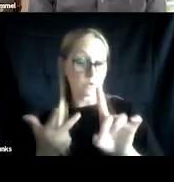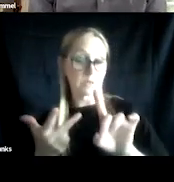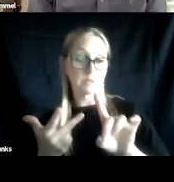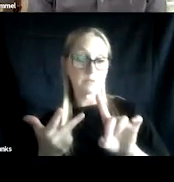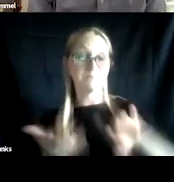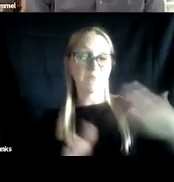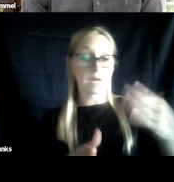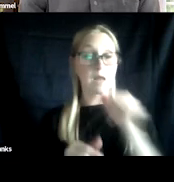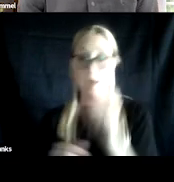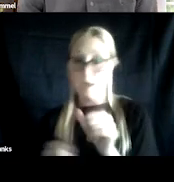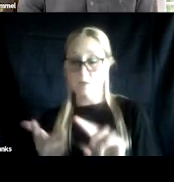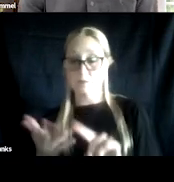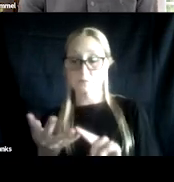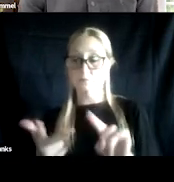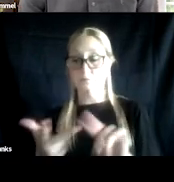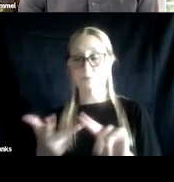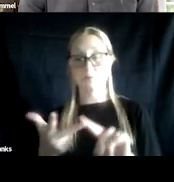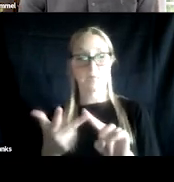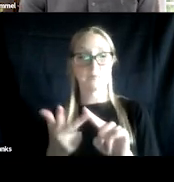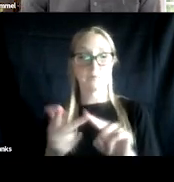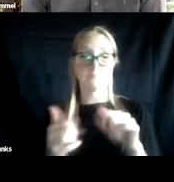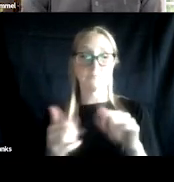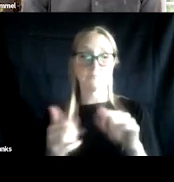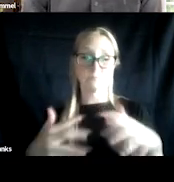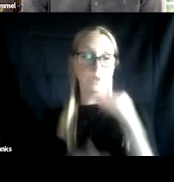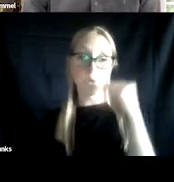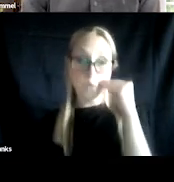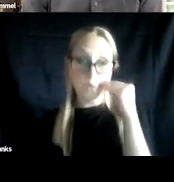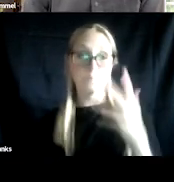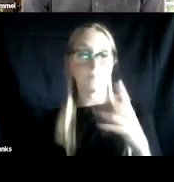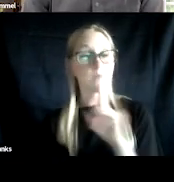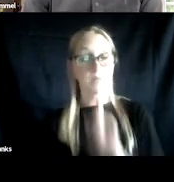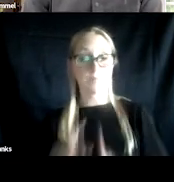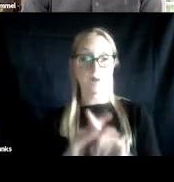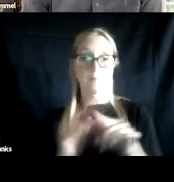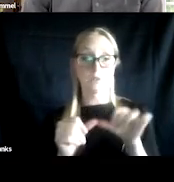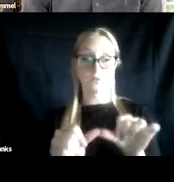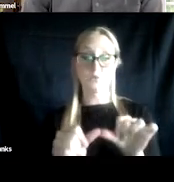These risks are particularly prominent and transition times out of jail and prison. But they're also related to stressful moments